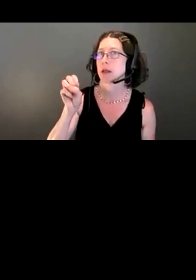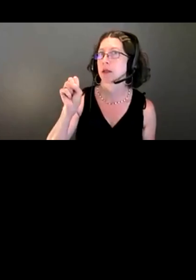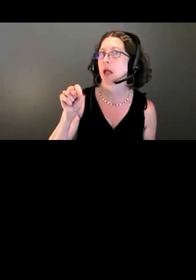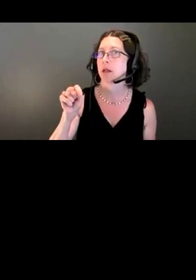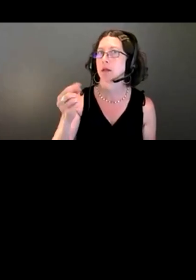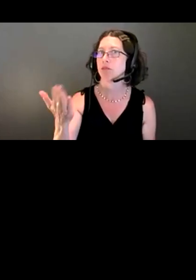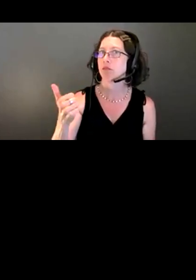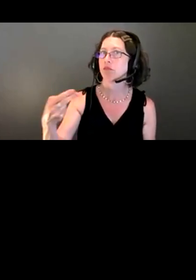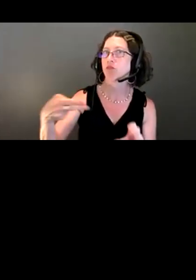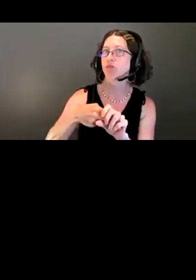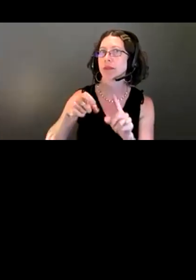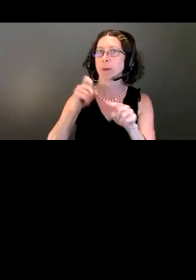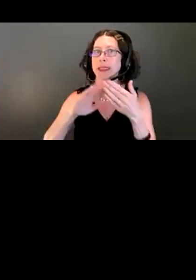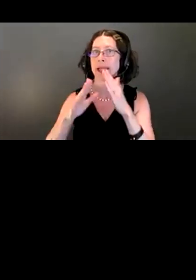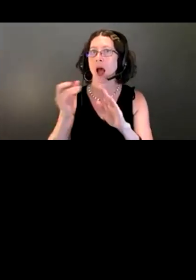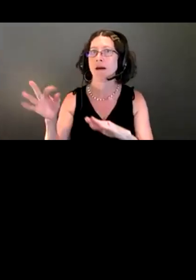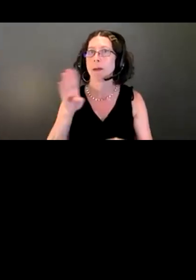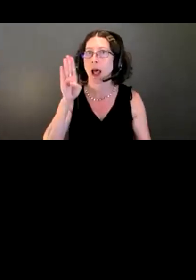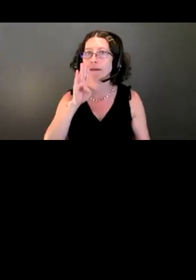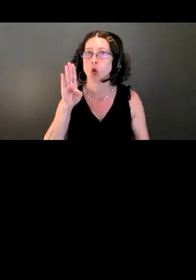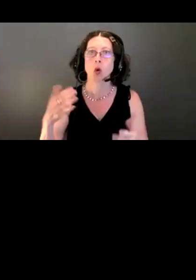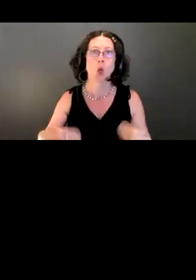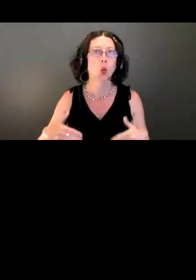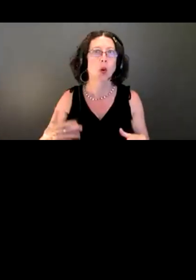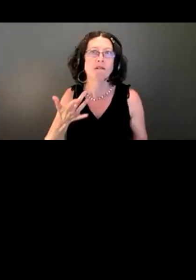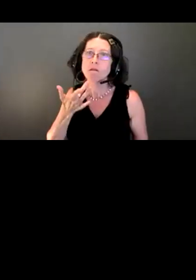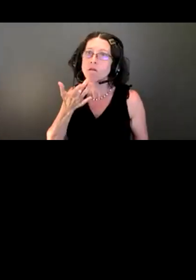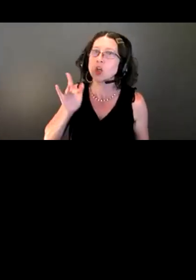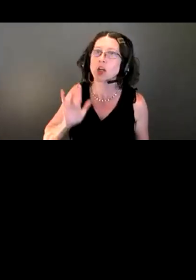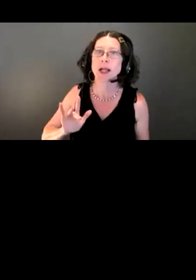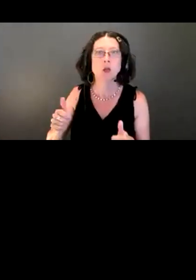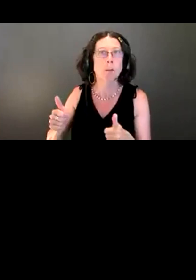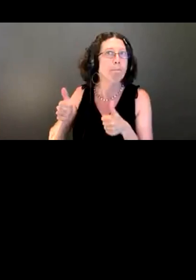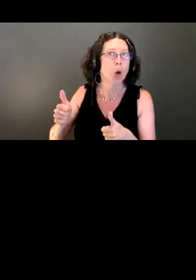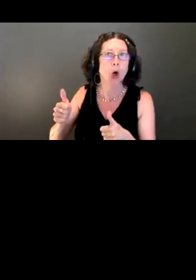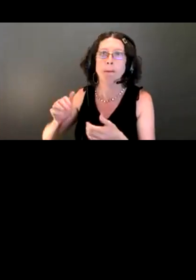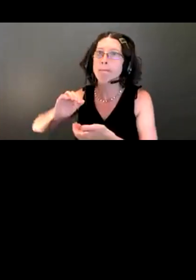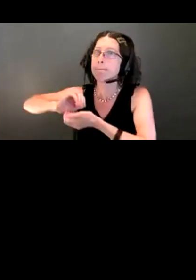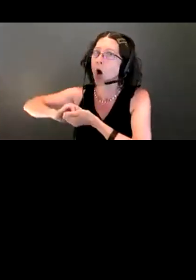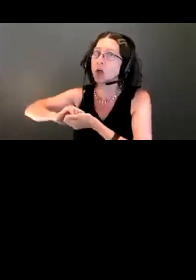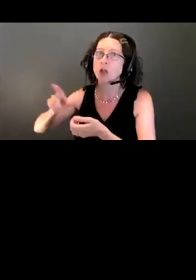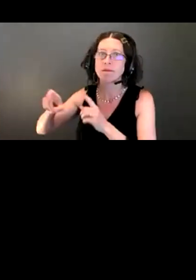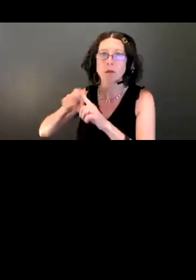We have been very fortunate to have really superb partners at the City of Bellevue, and I've really enjoyed working on this